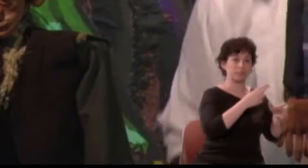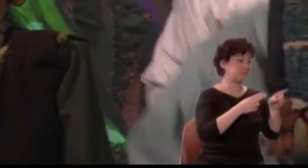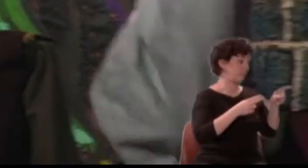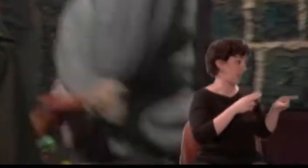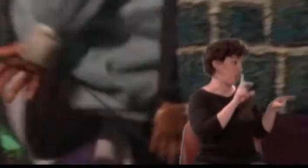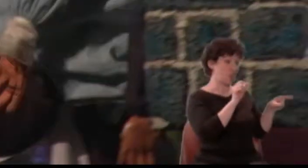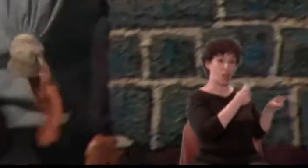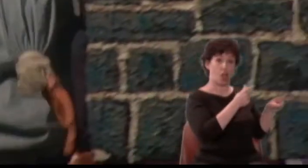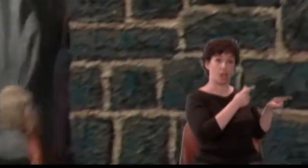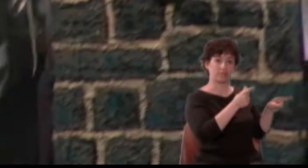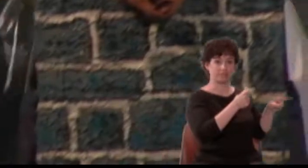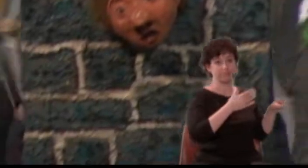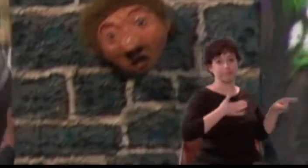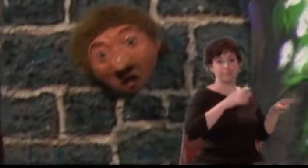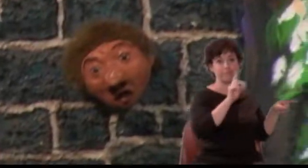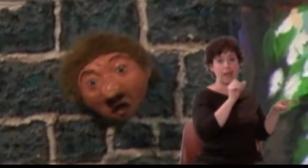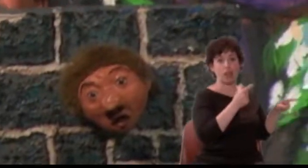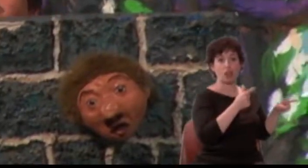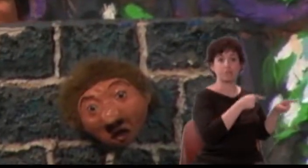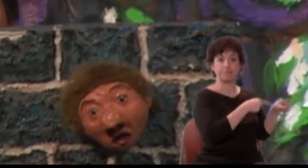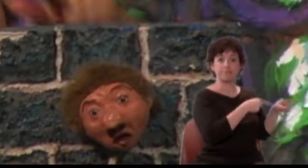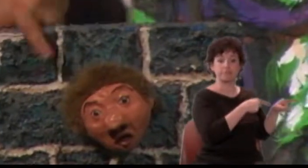Thisby: This is old Ninny's tomb!